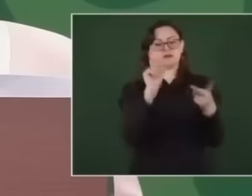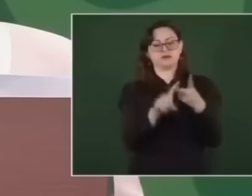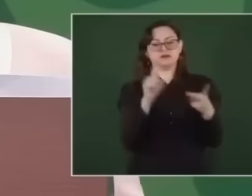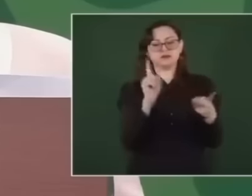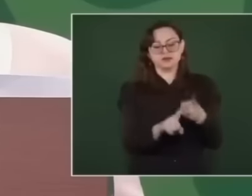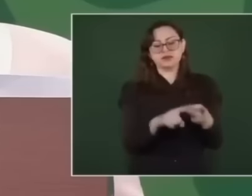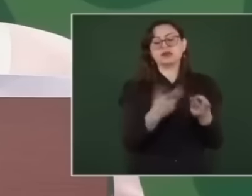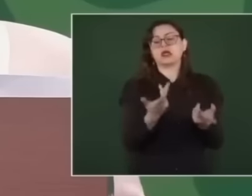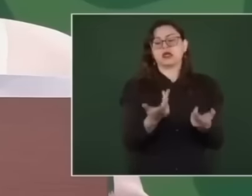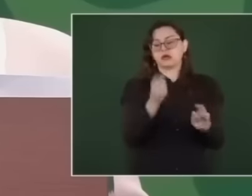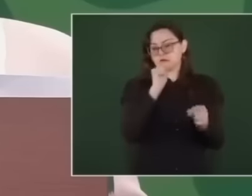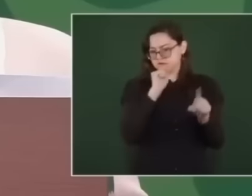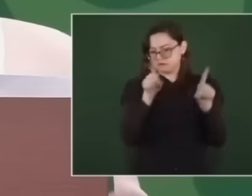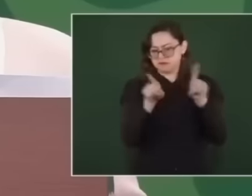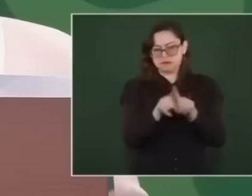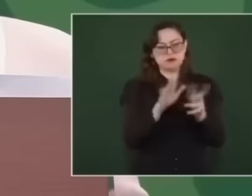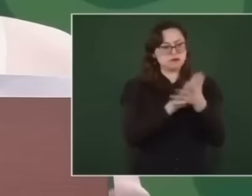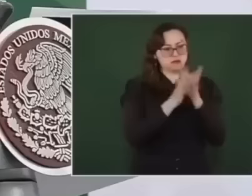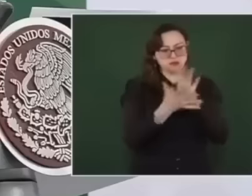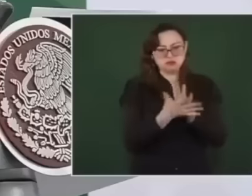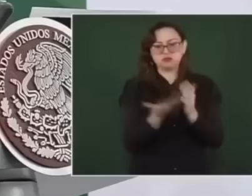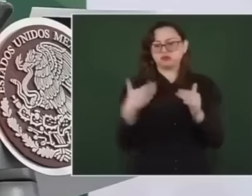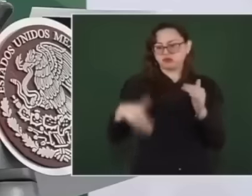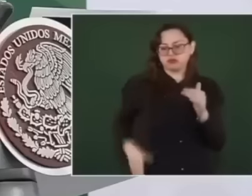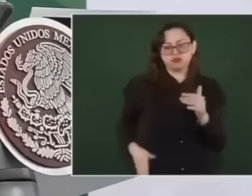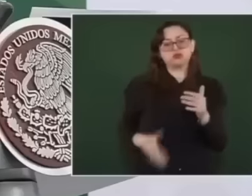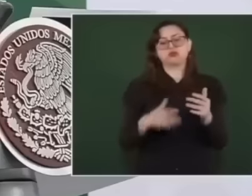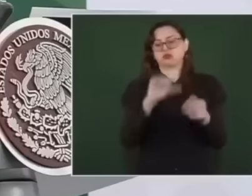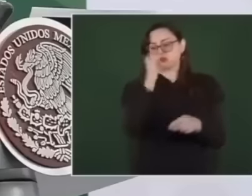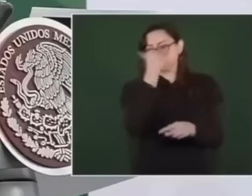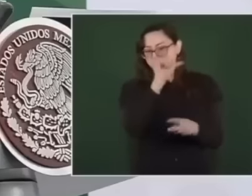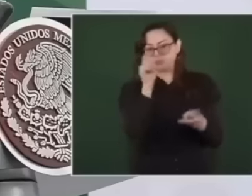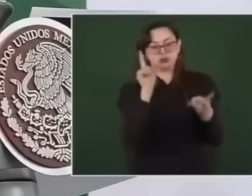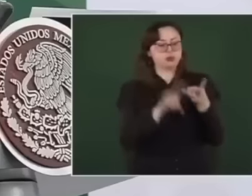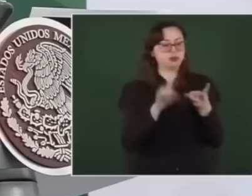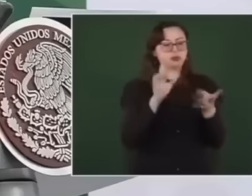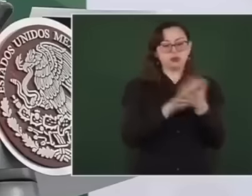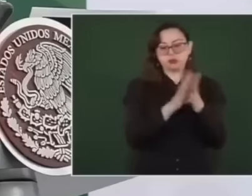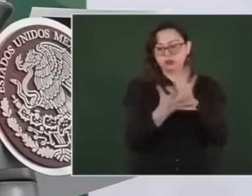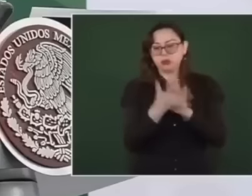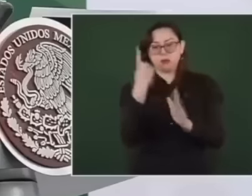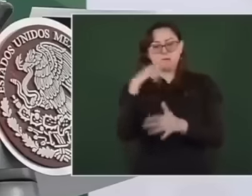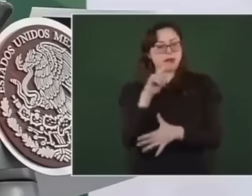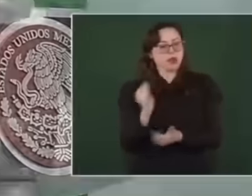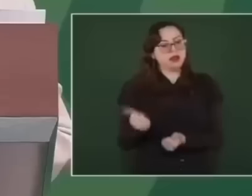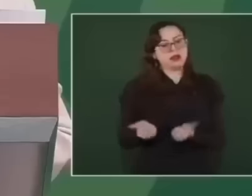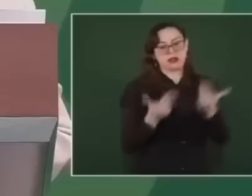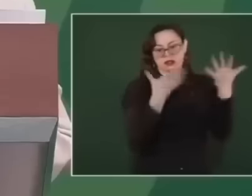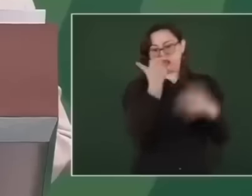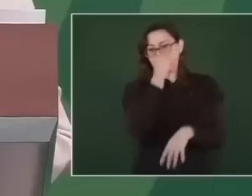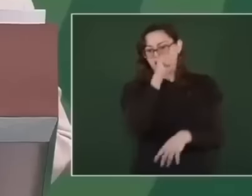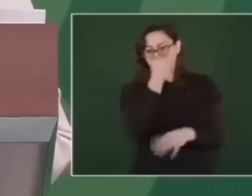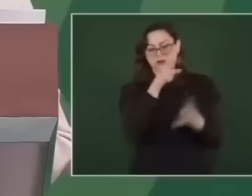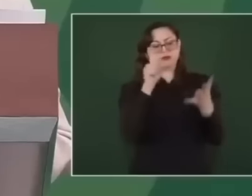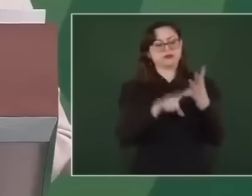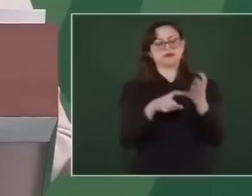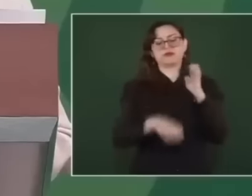of cocaine Conspiracy for the importation of cocaine Participation in a criminal enterprise and